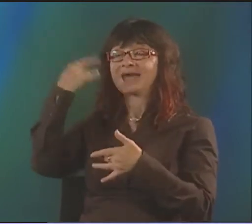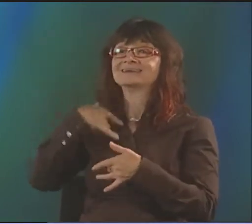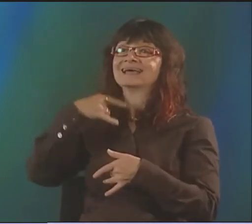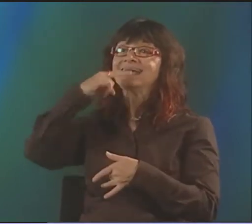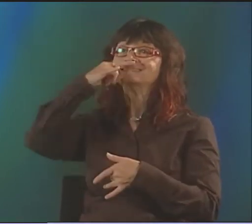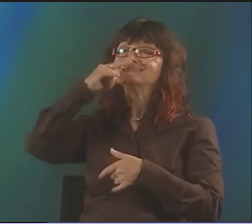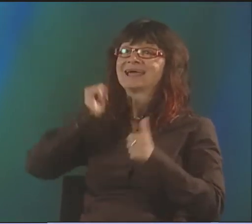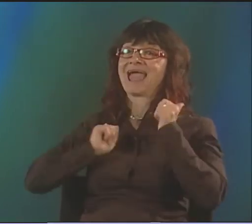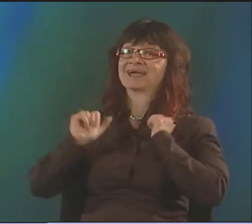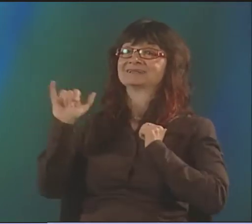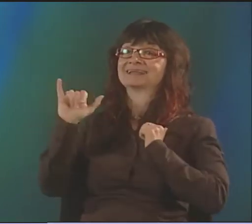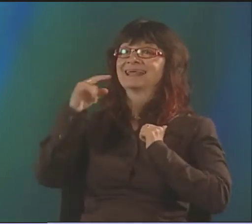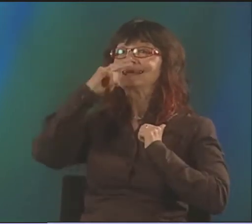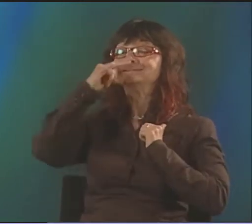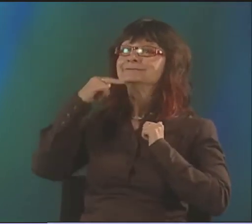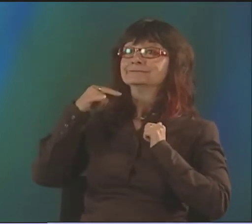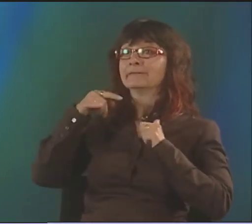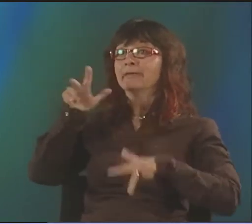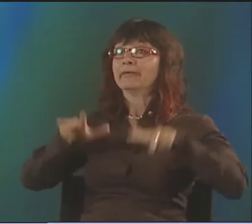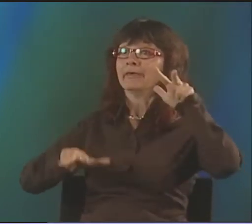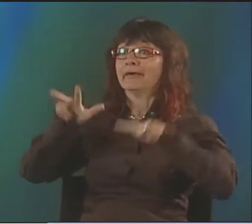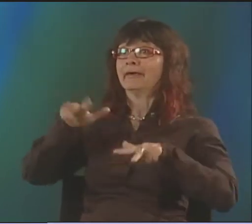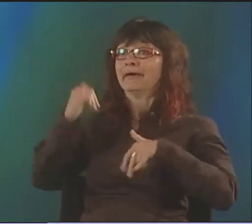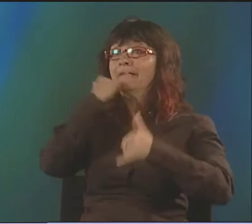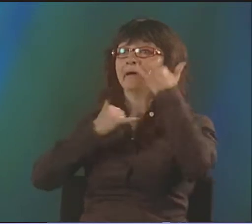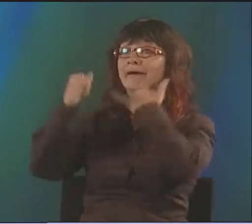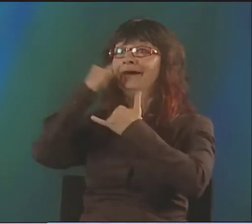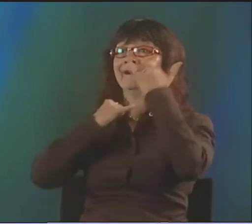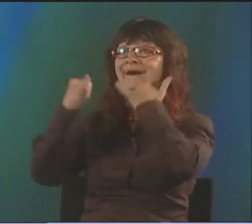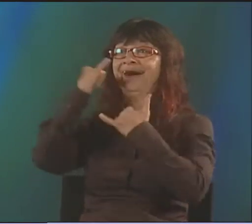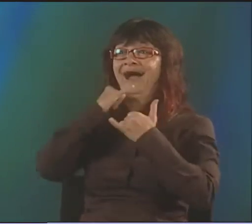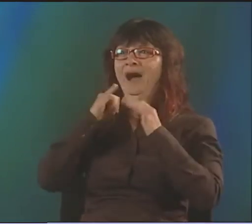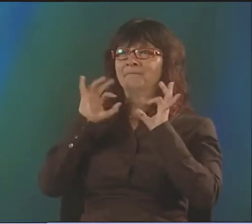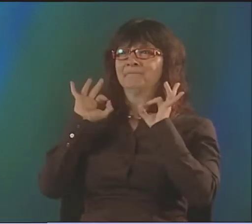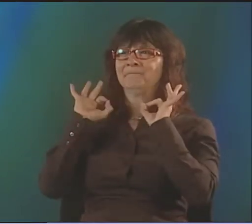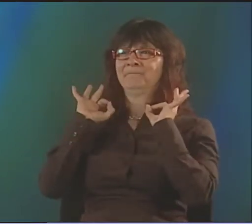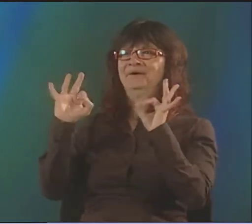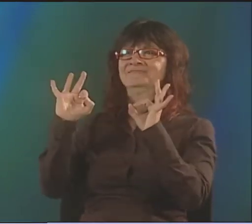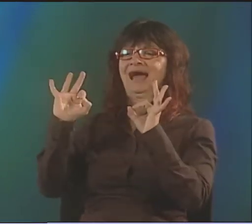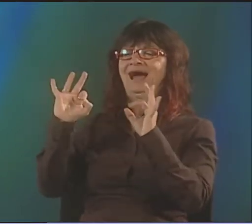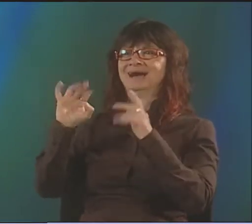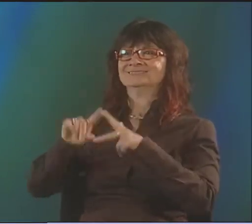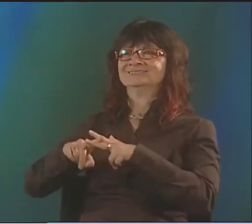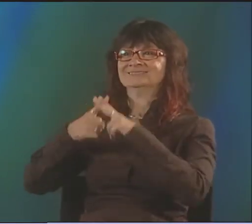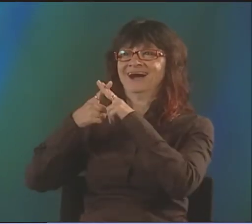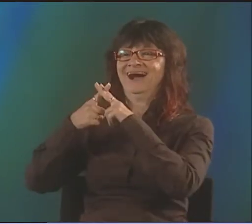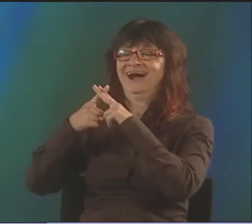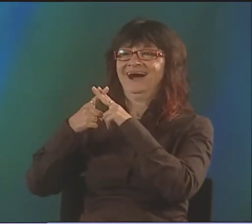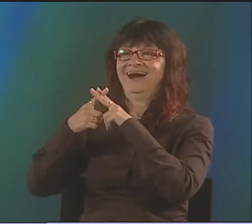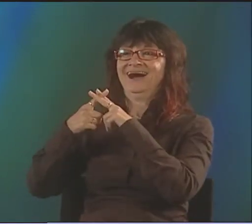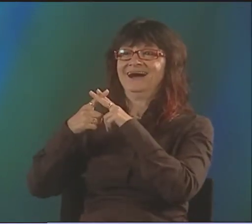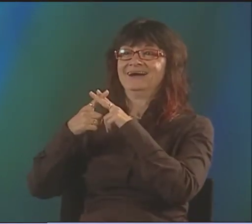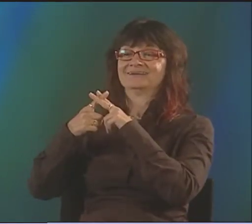BUT, YOU KNOW, I DIDN'T SIGN THAT WELL YET IN SWEDISH SIGN LANGUAGE, BUT IT DIDN'T MATTER BECAUSE I WAS WORKING WITH KIDS, AND I WAS PERFORMING FOR KIDS.